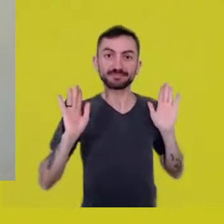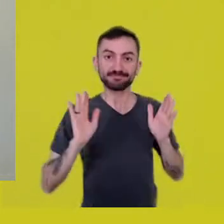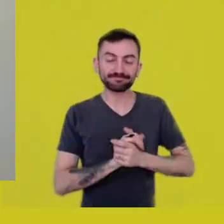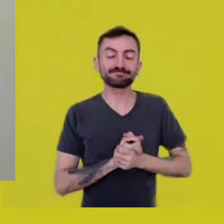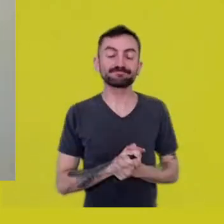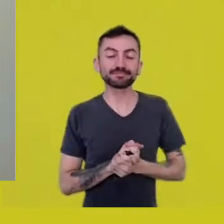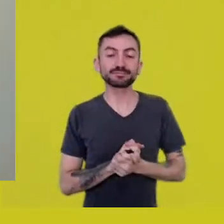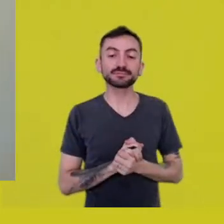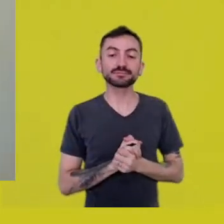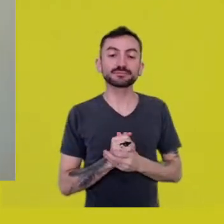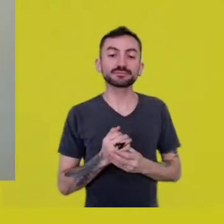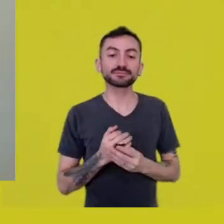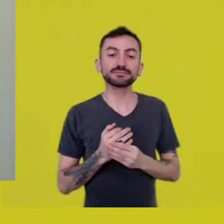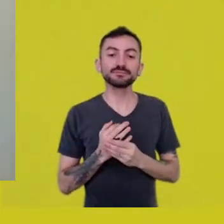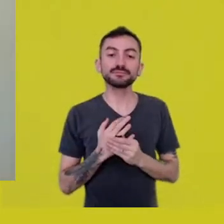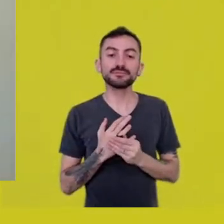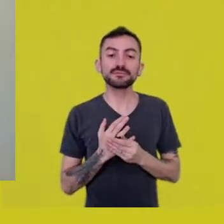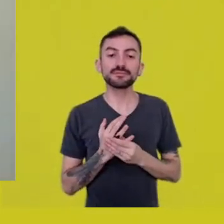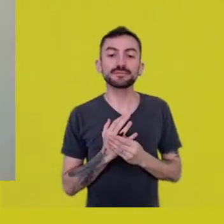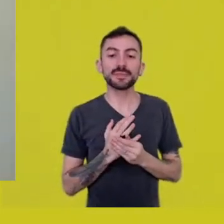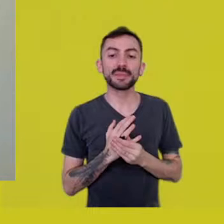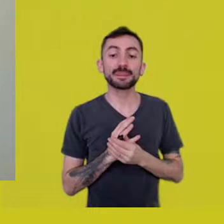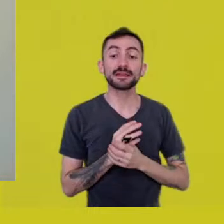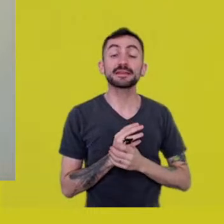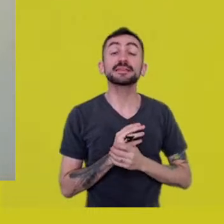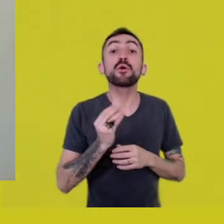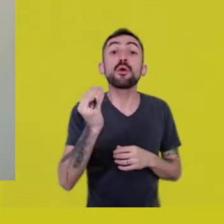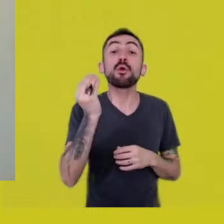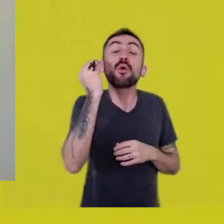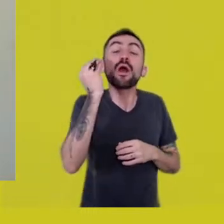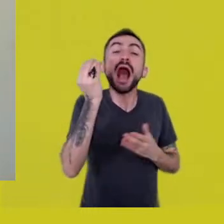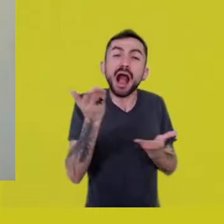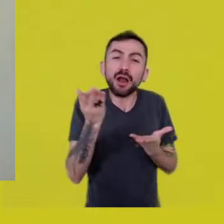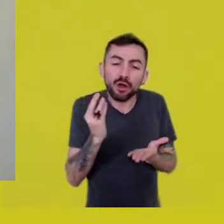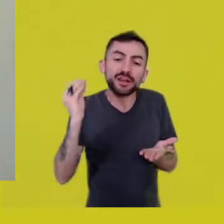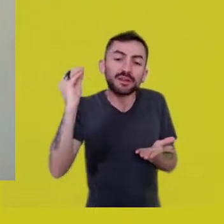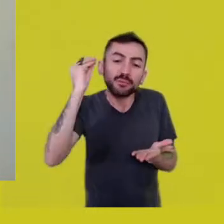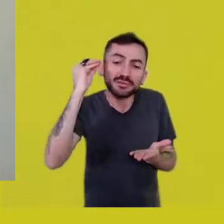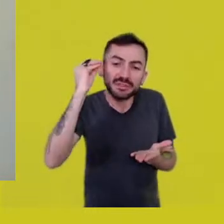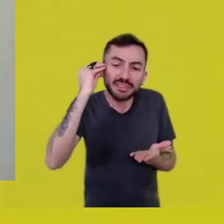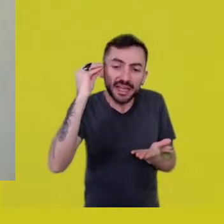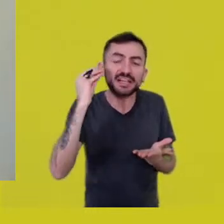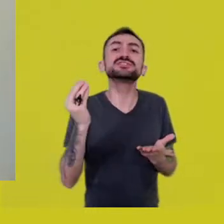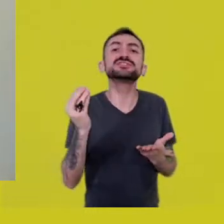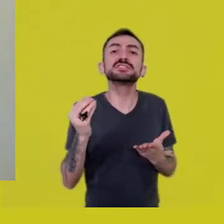The possibility of spreading comes from within,